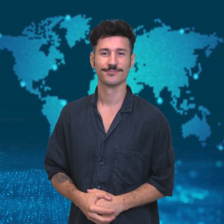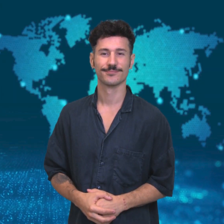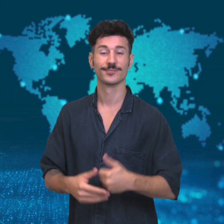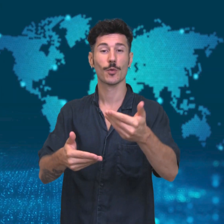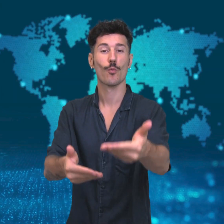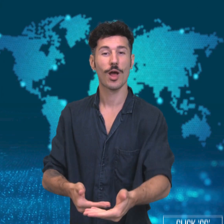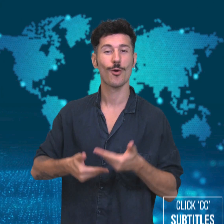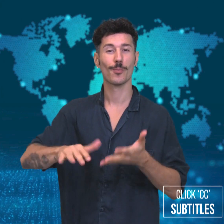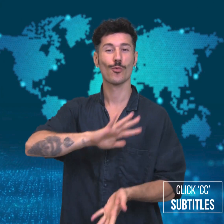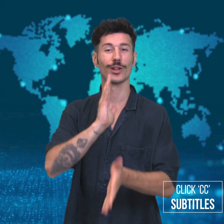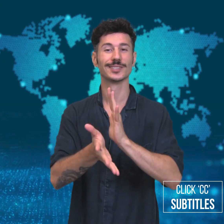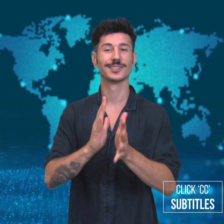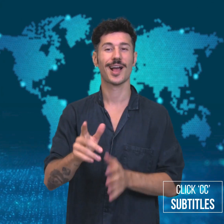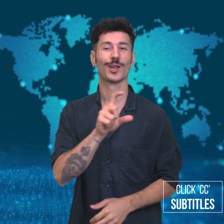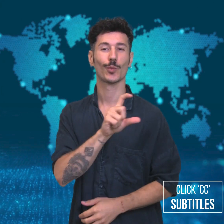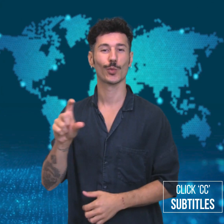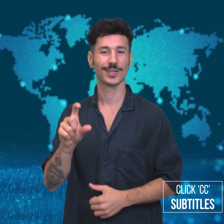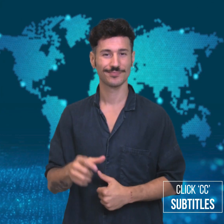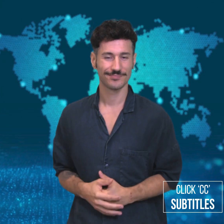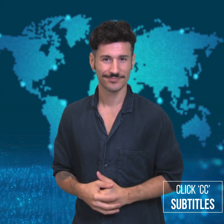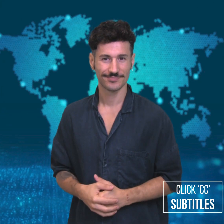Welcome to WorldSign Week!